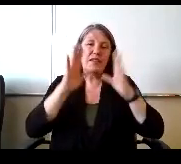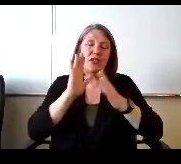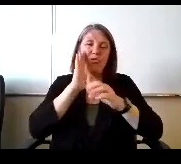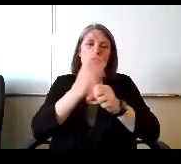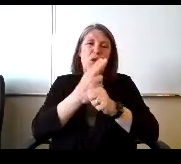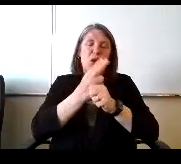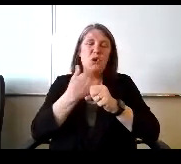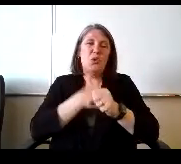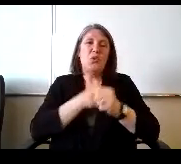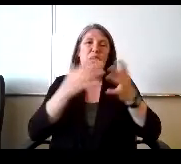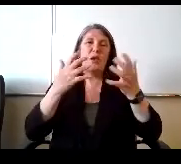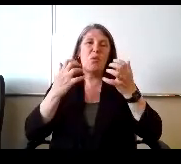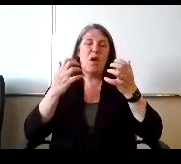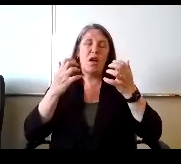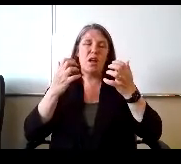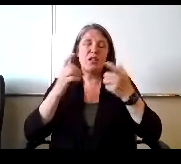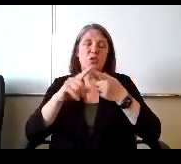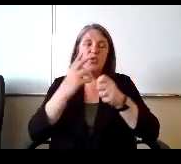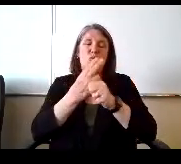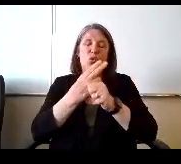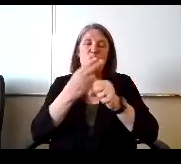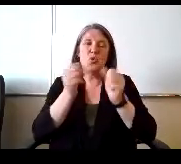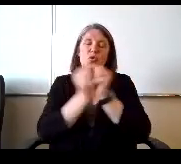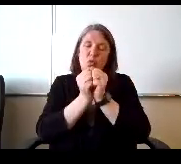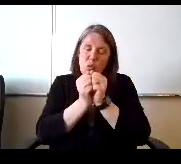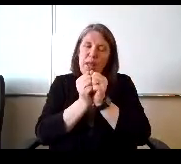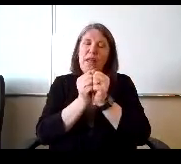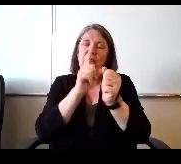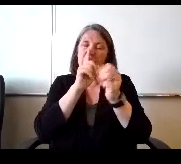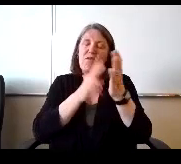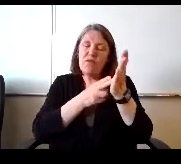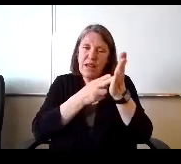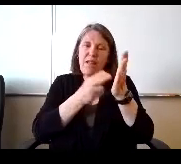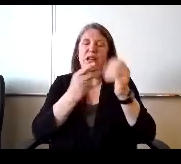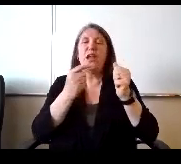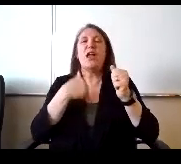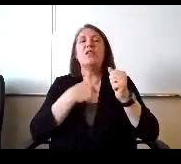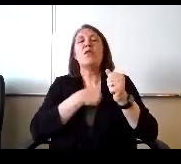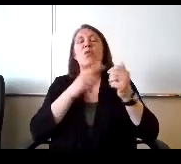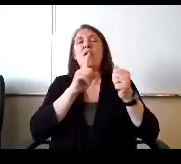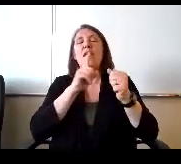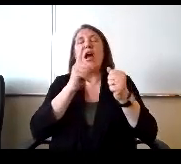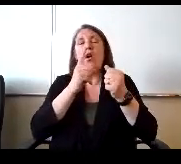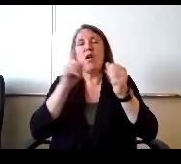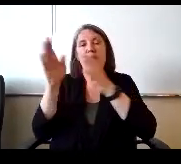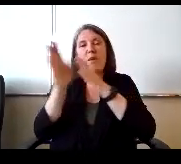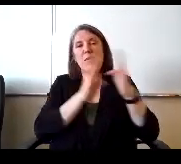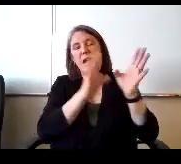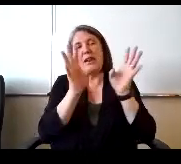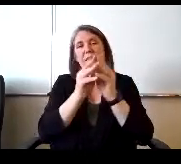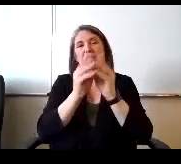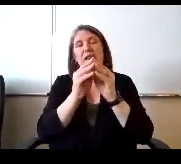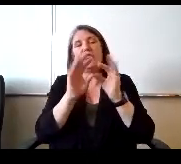We want to use those with Fidelity, and so we are planning our sessions around the resources that we are choosing to use.